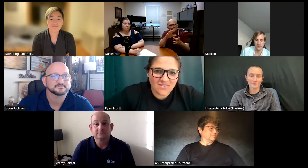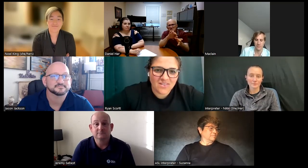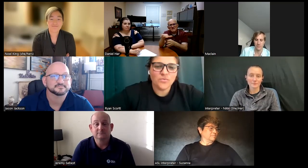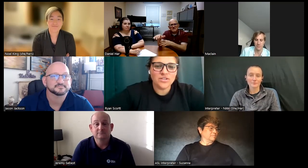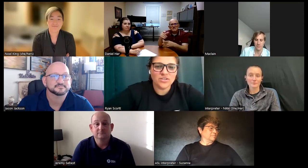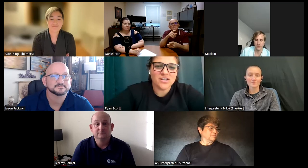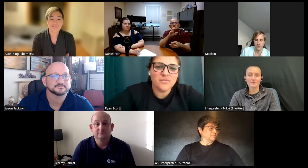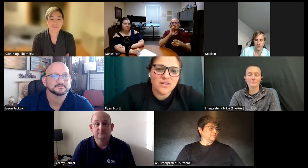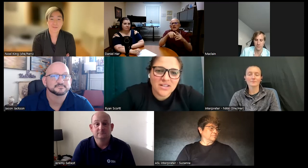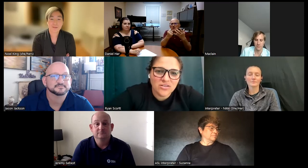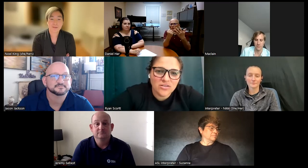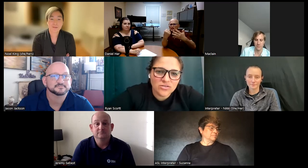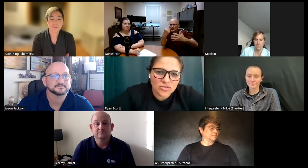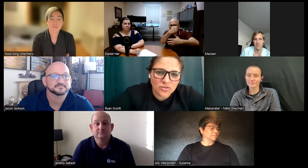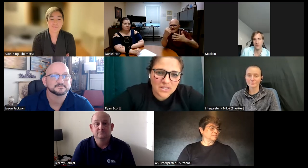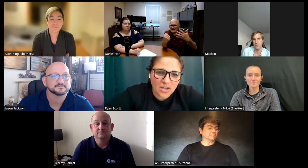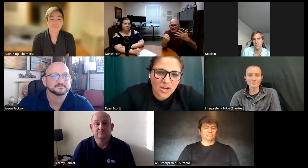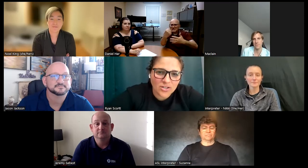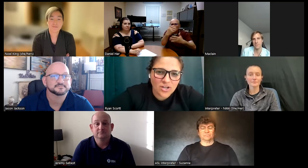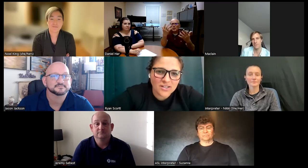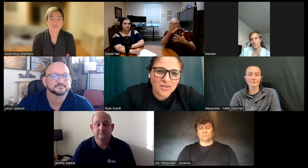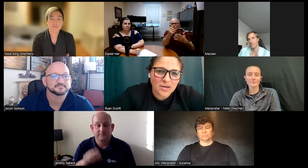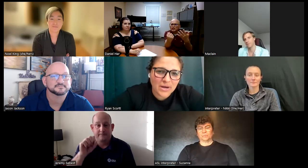when you were talking about like no social media are you talking about